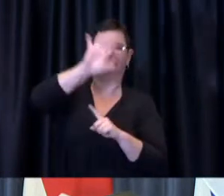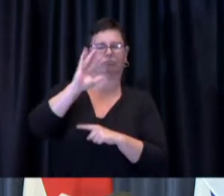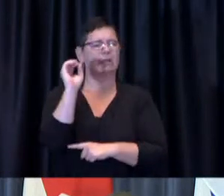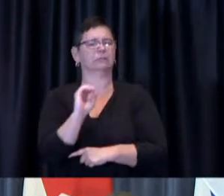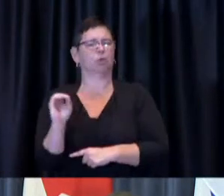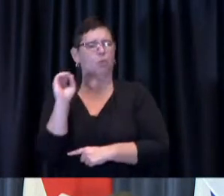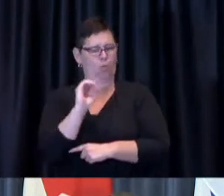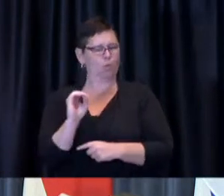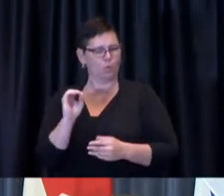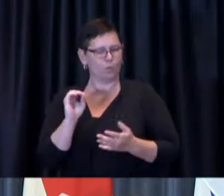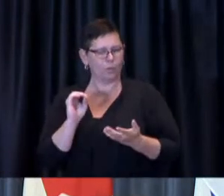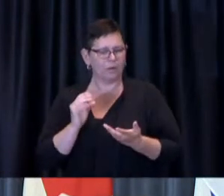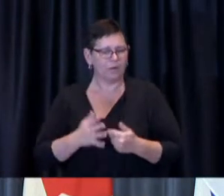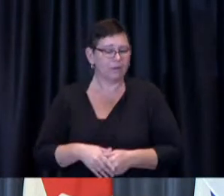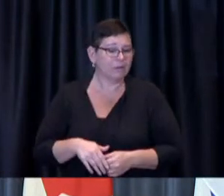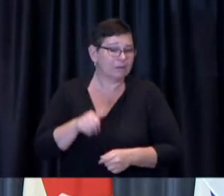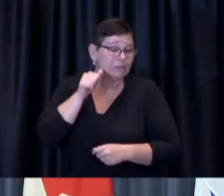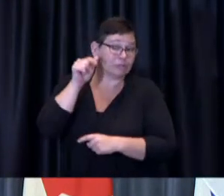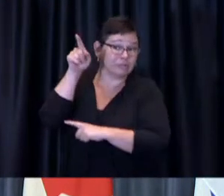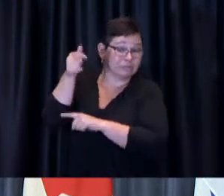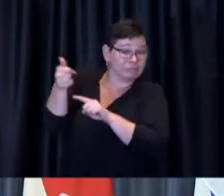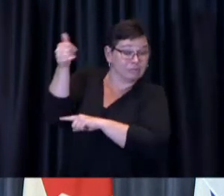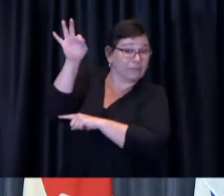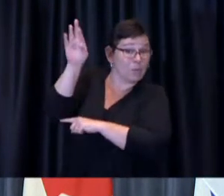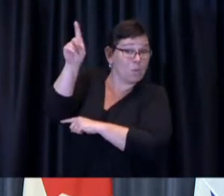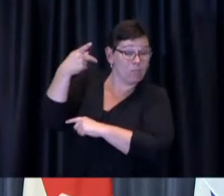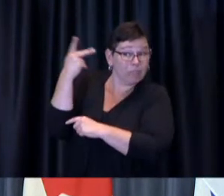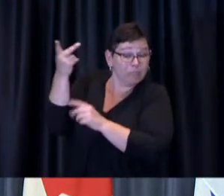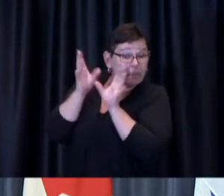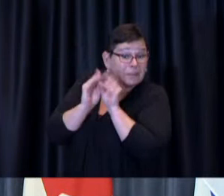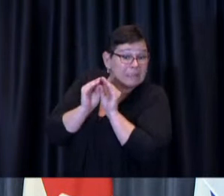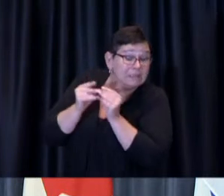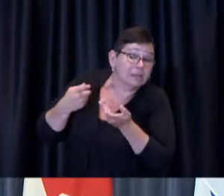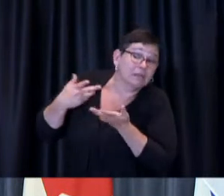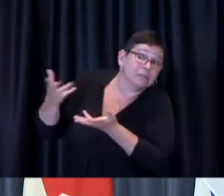this yesterday and he understands my position on it is simply that i think the more we can be